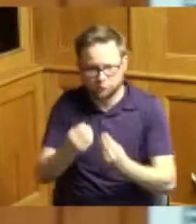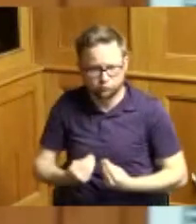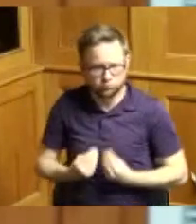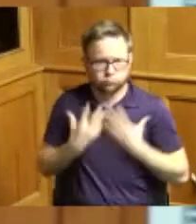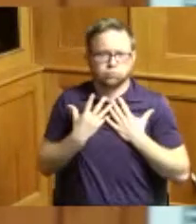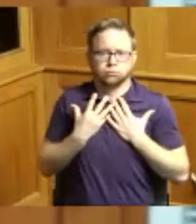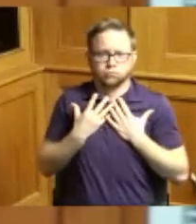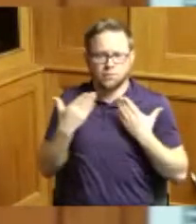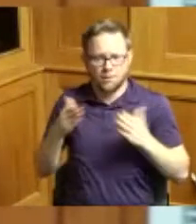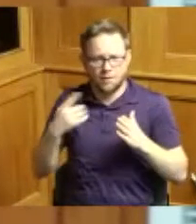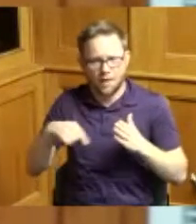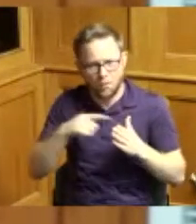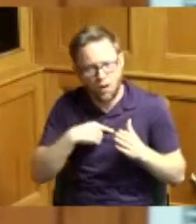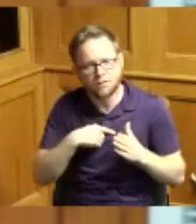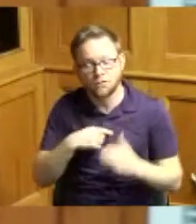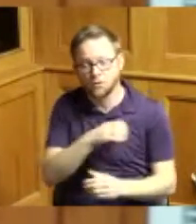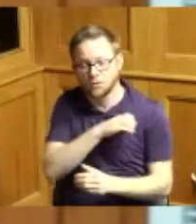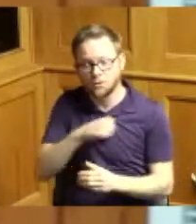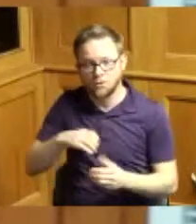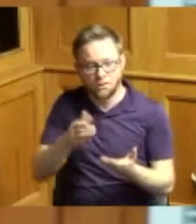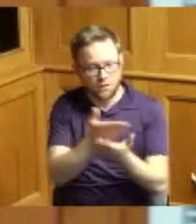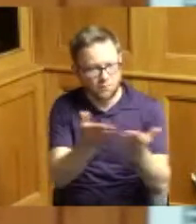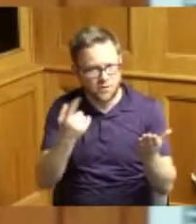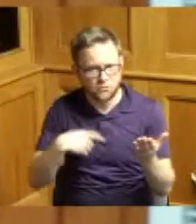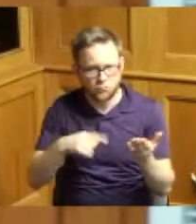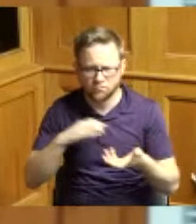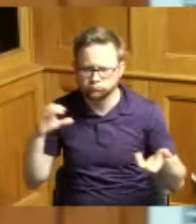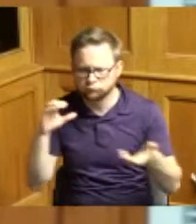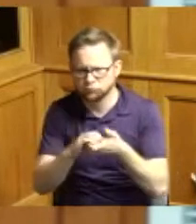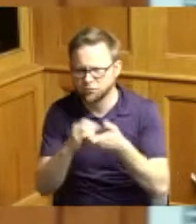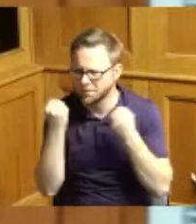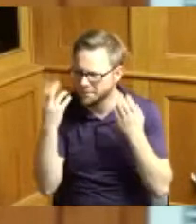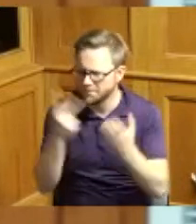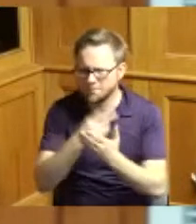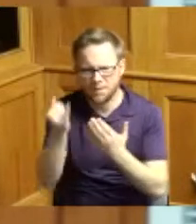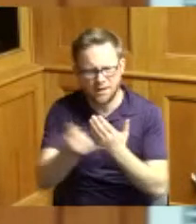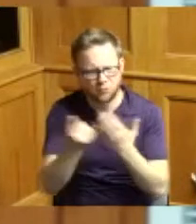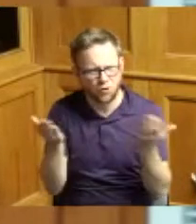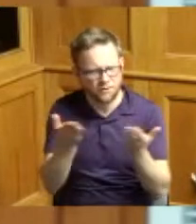house whom we've worked together on a number of things here in the county and abroad and Jeff